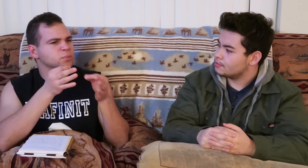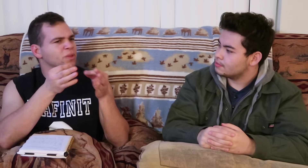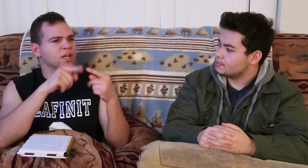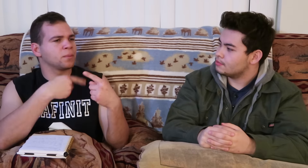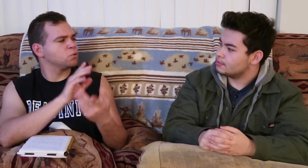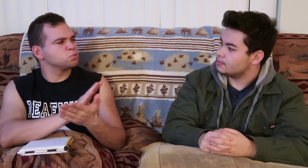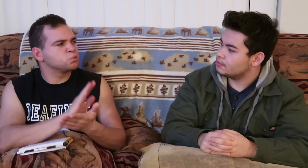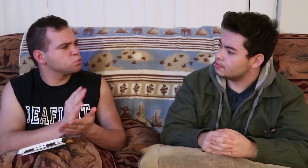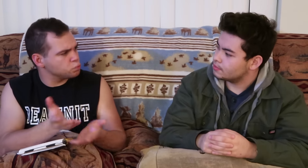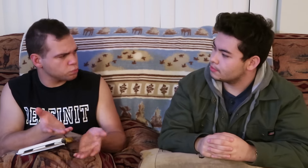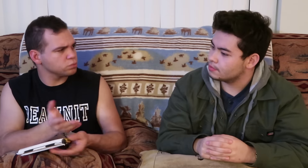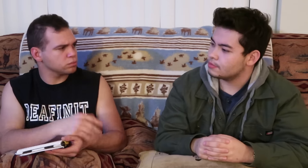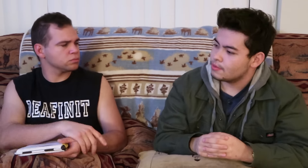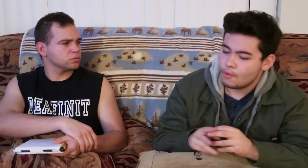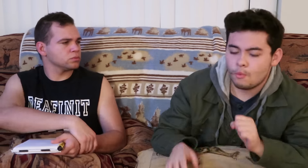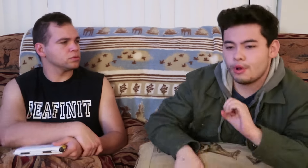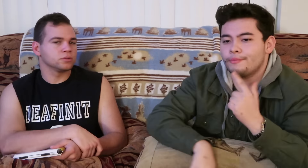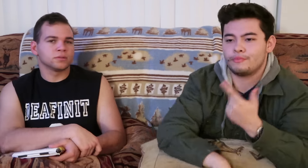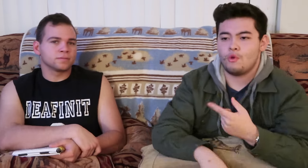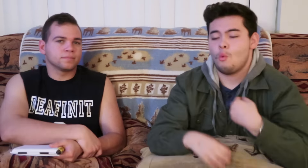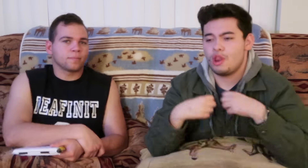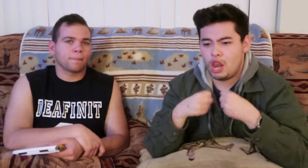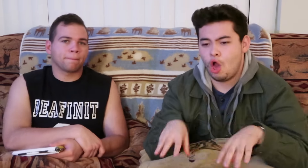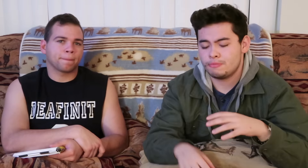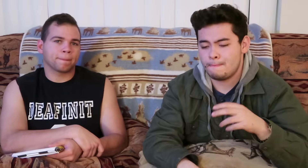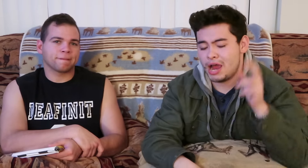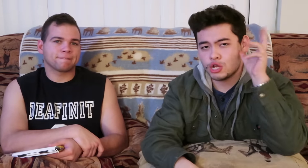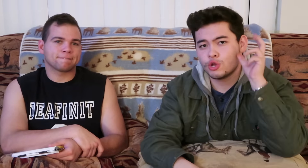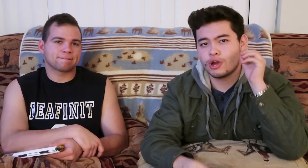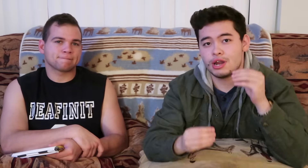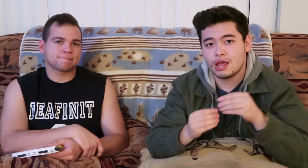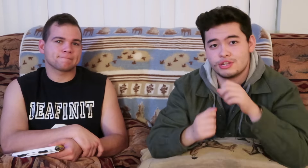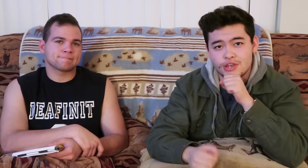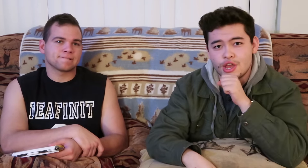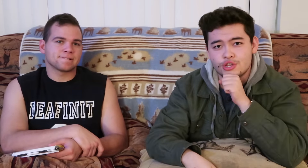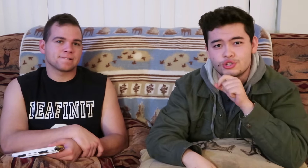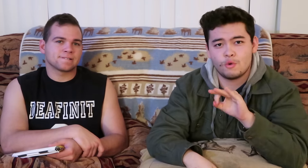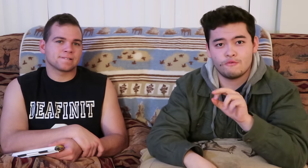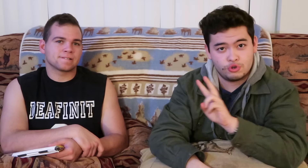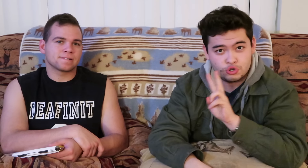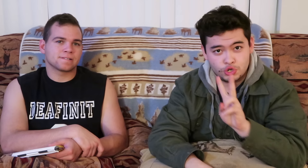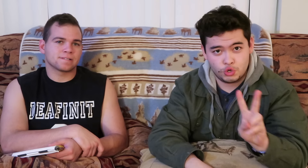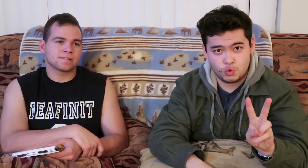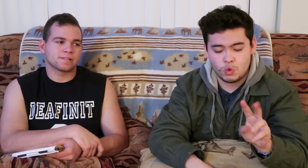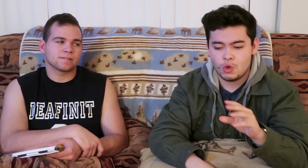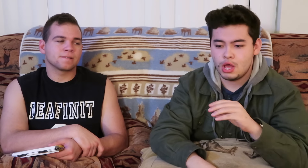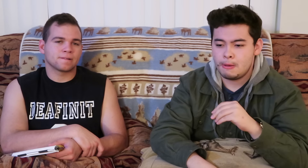explain about school well, i lost my hearing at the age of two